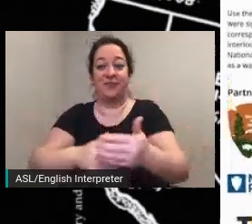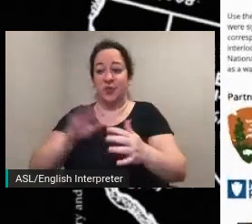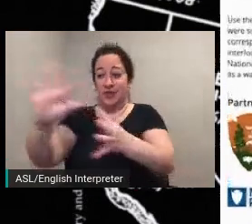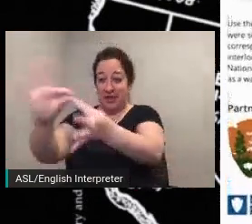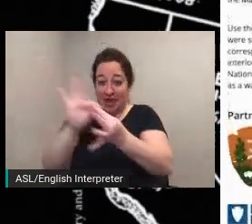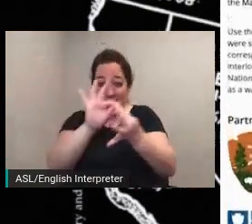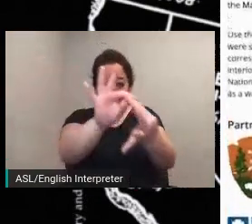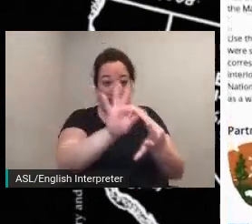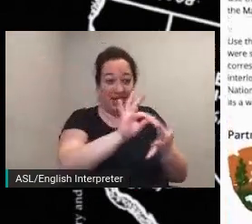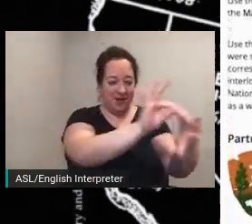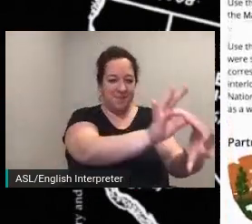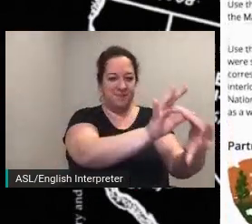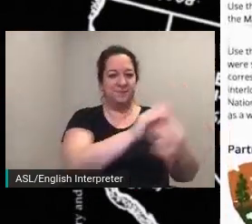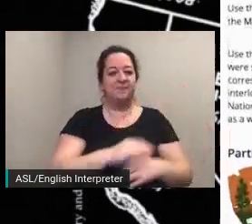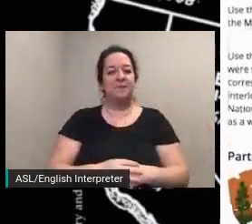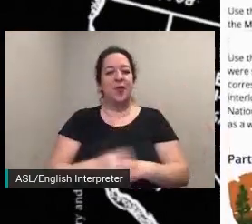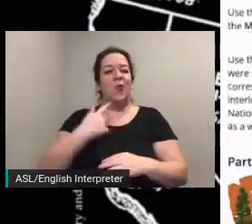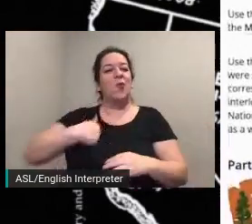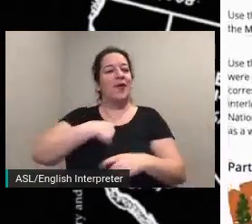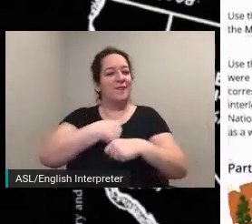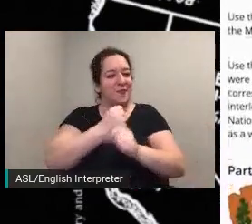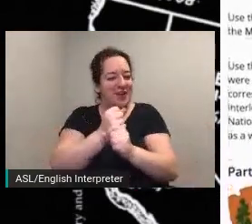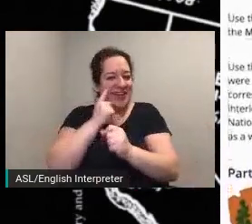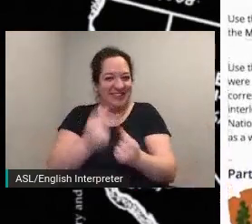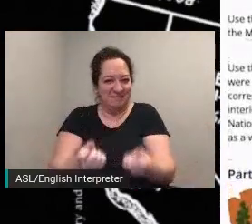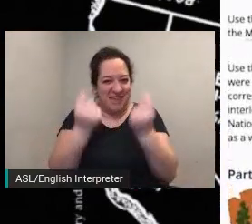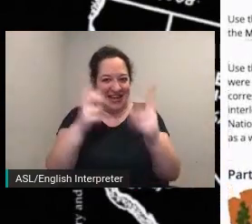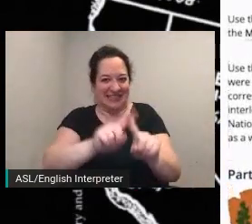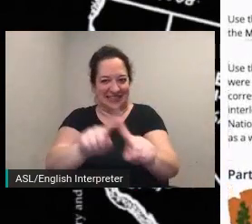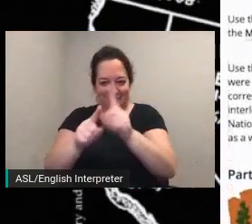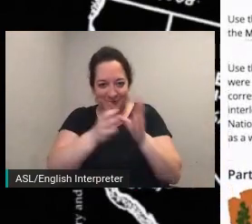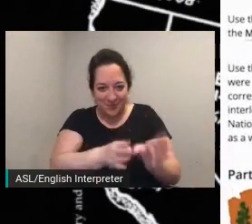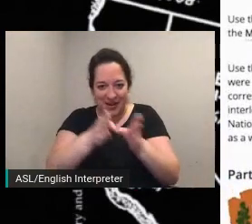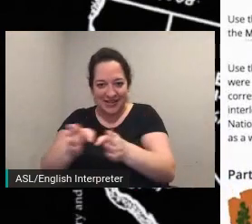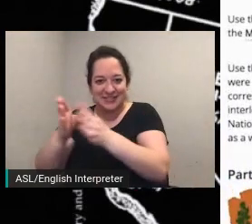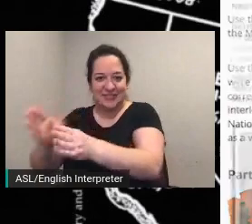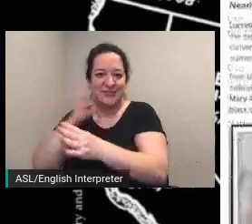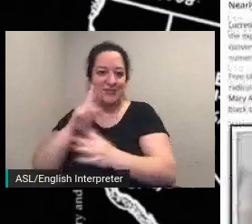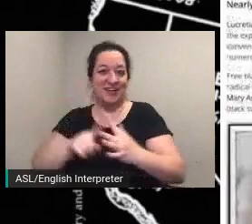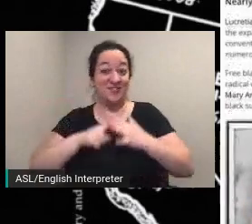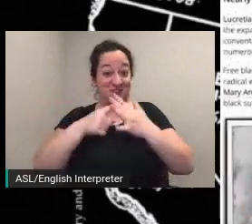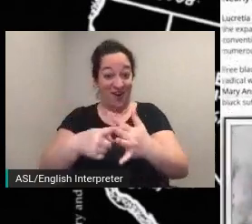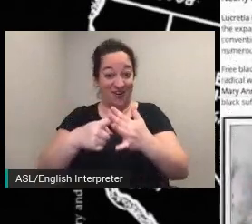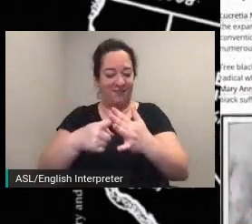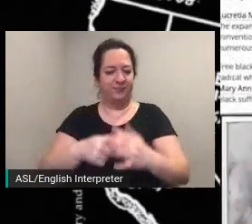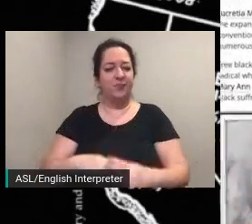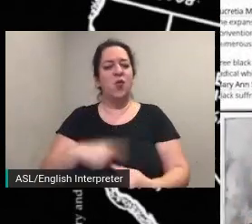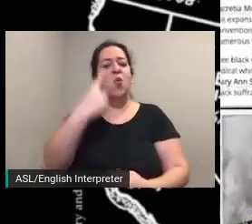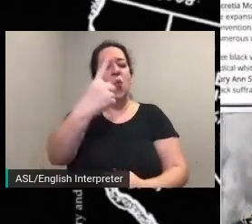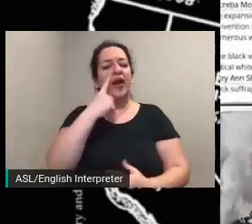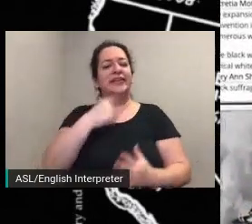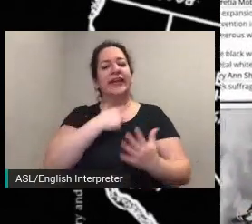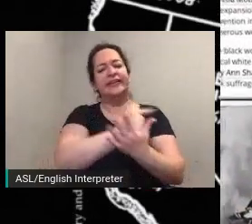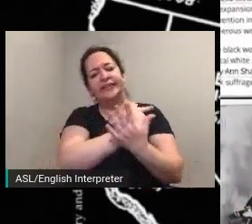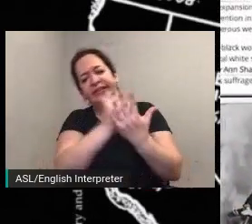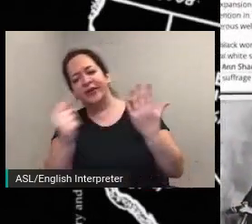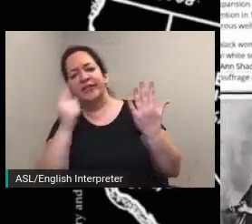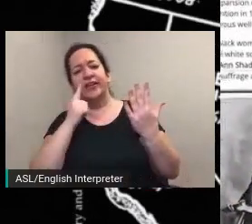several different avenues to help folks get started one of these is a series of story maps touching on how suffrage